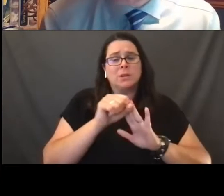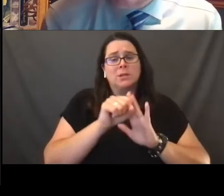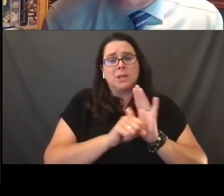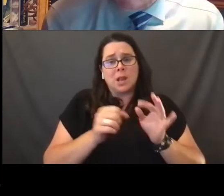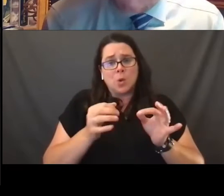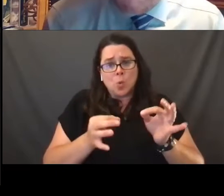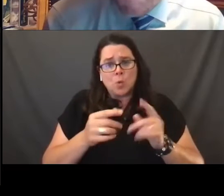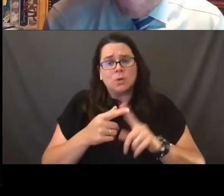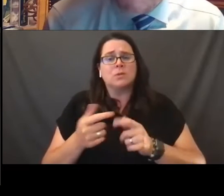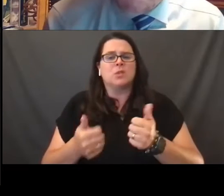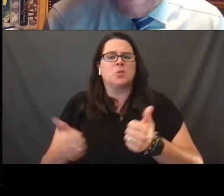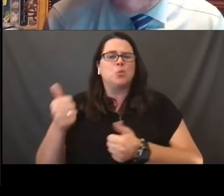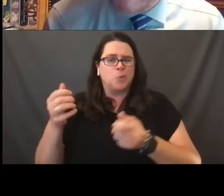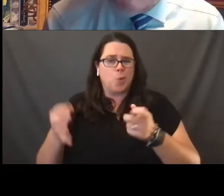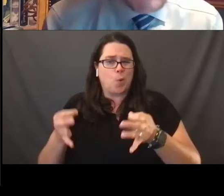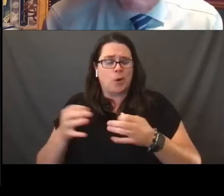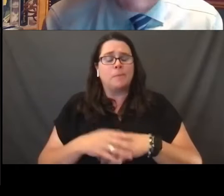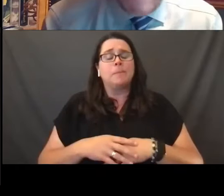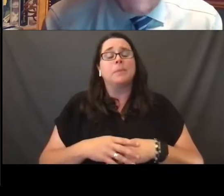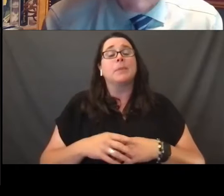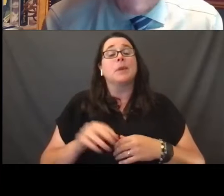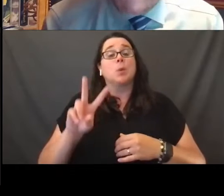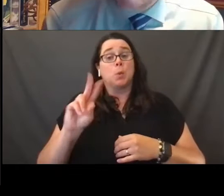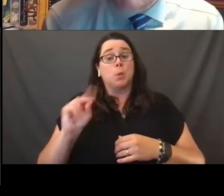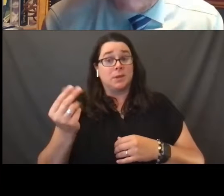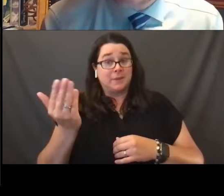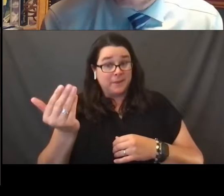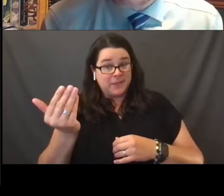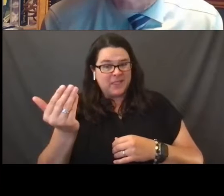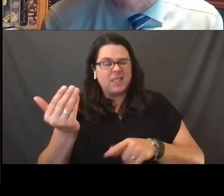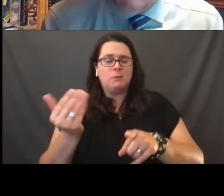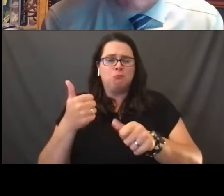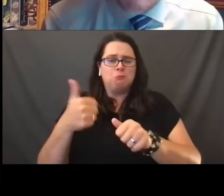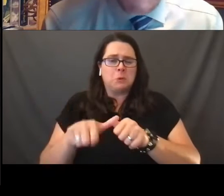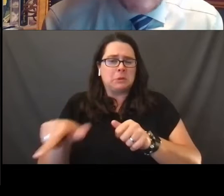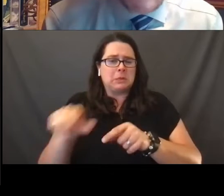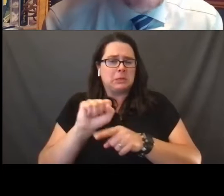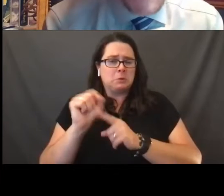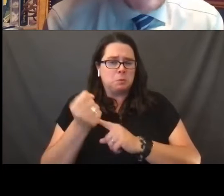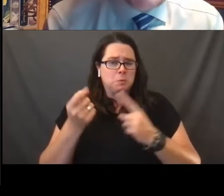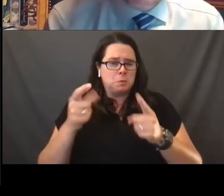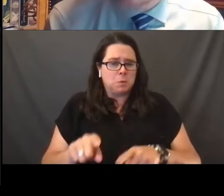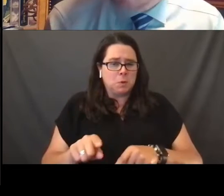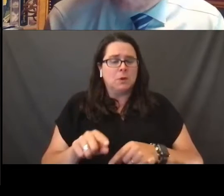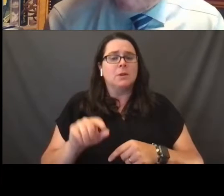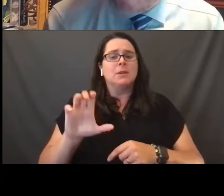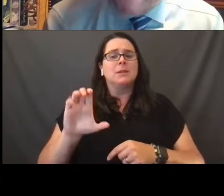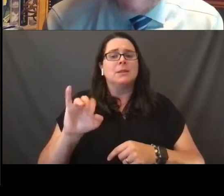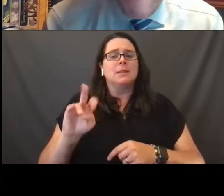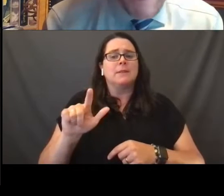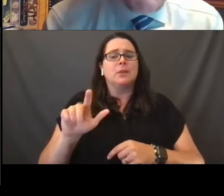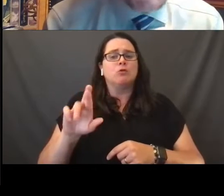A couple of years later, you recall as well, again a seminal case in the history of civil rights in America, a case called Obergefell.